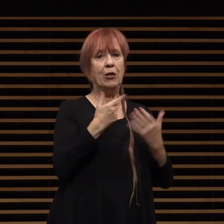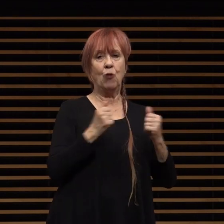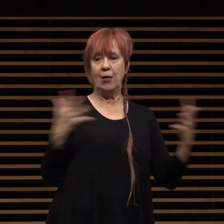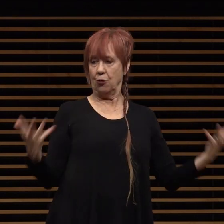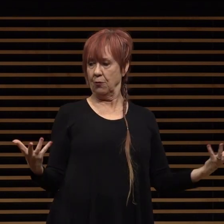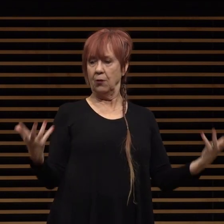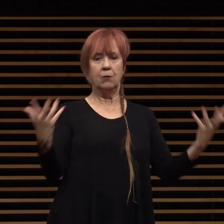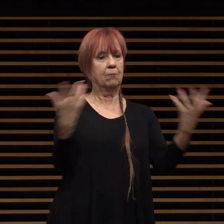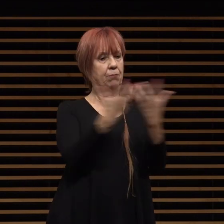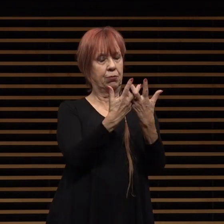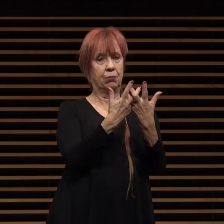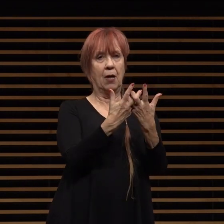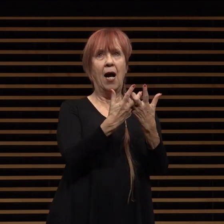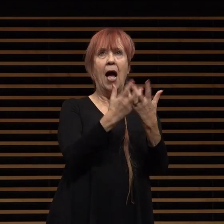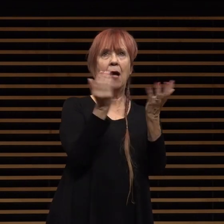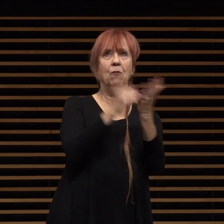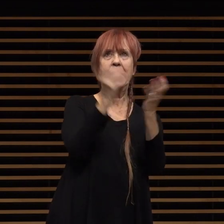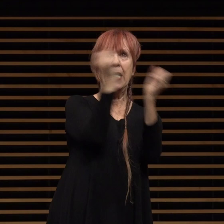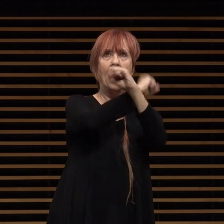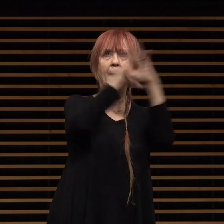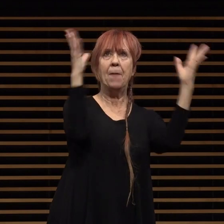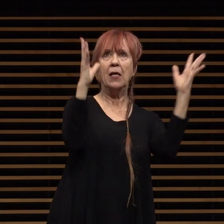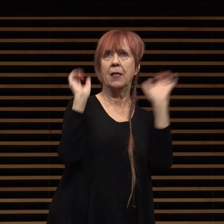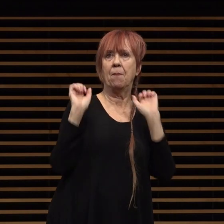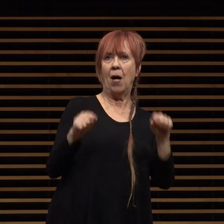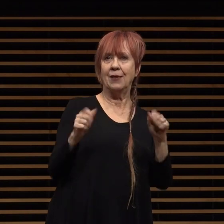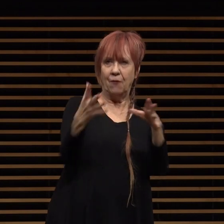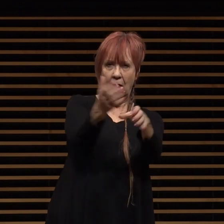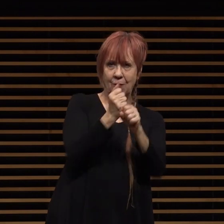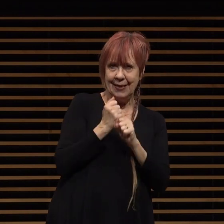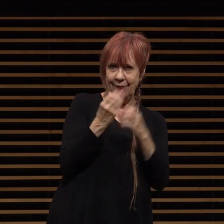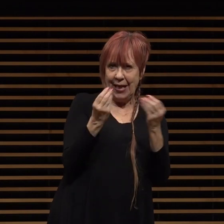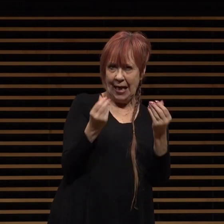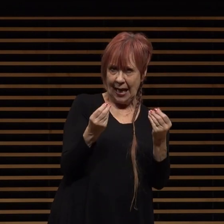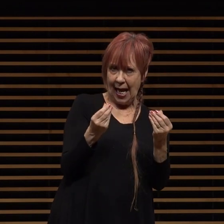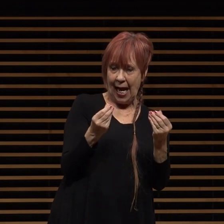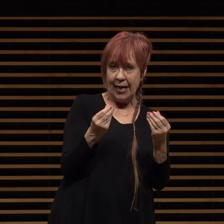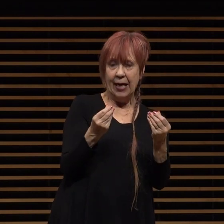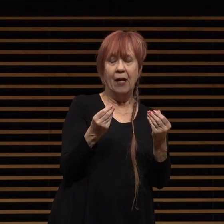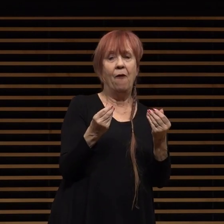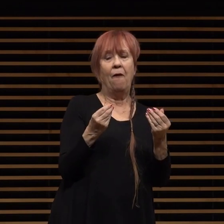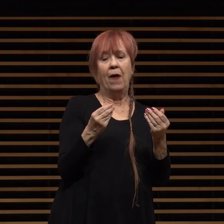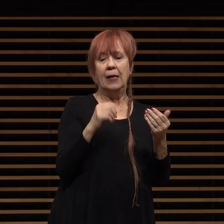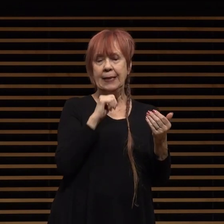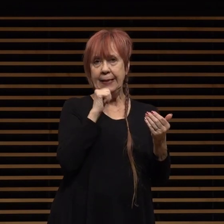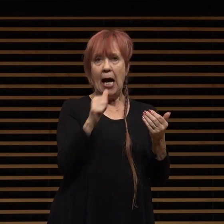reimagine the possibilities of receiving land